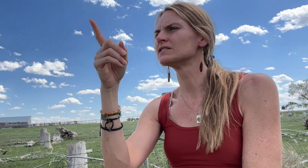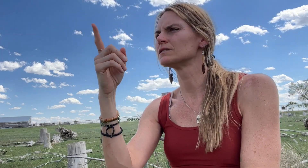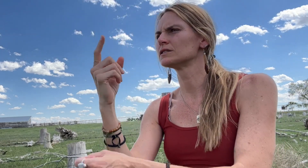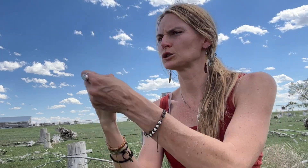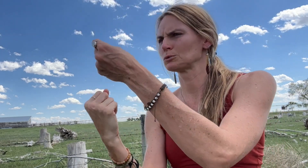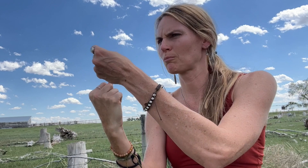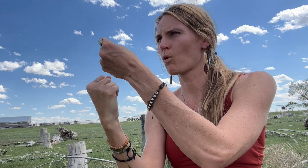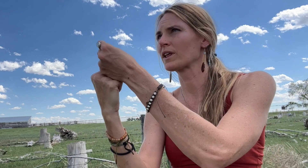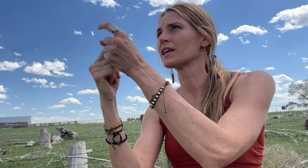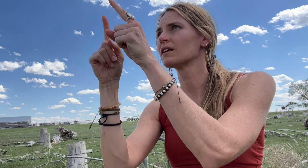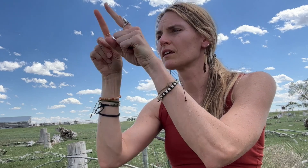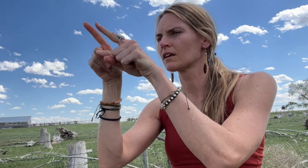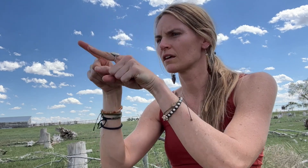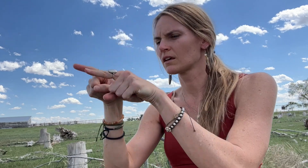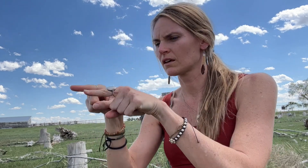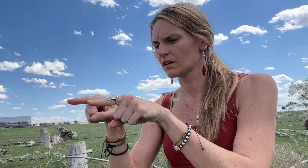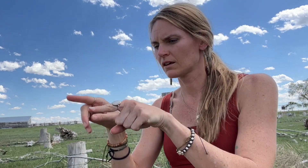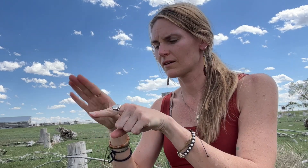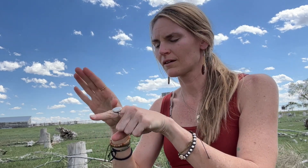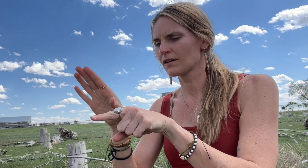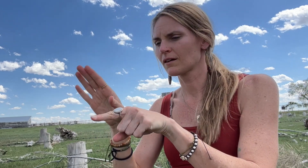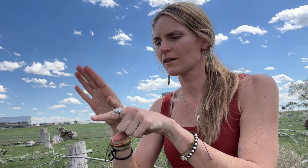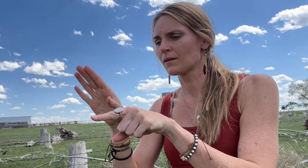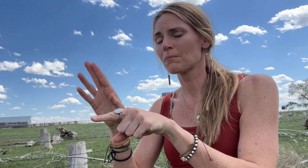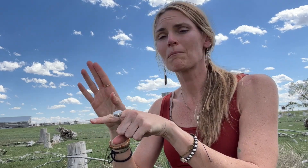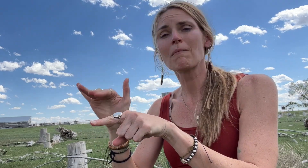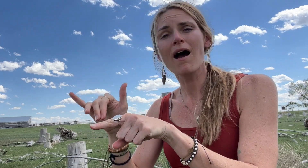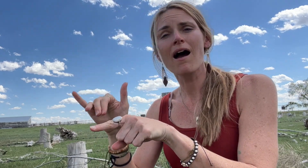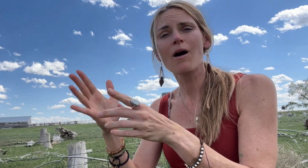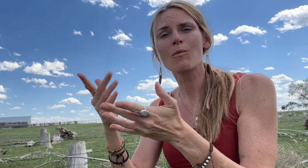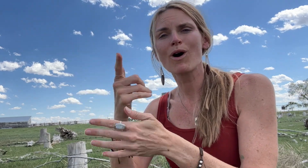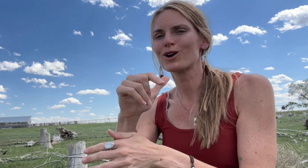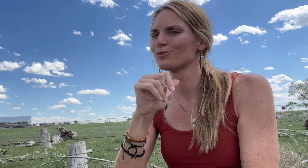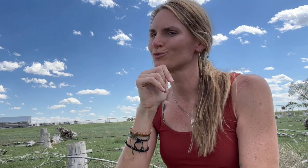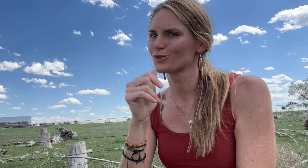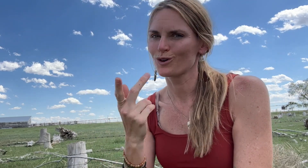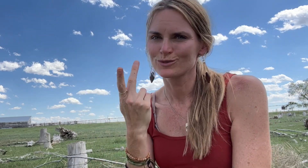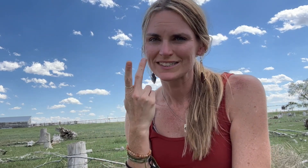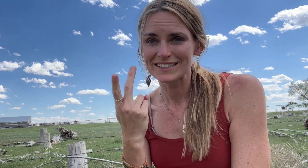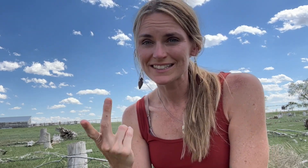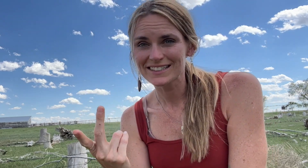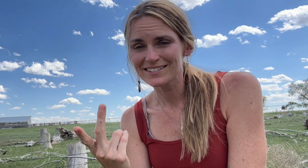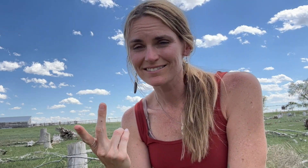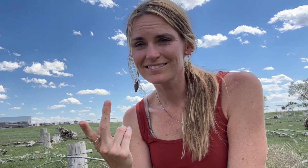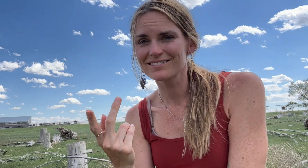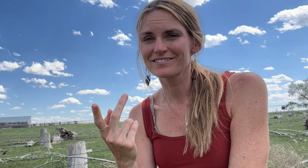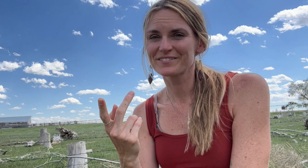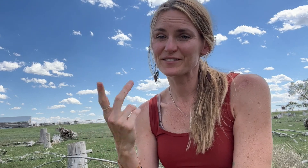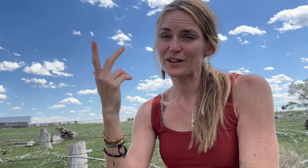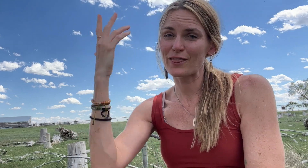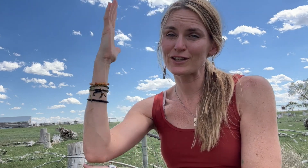is supported by that what you don't see.